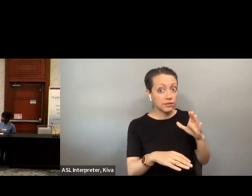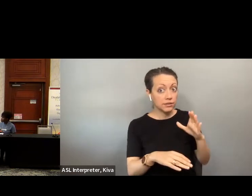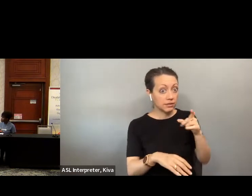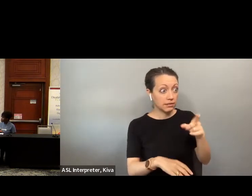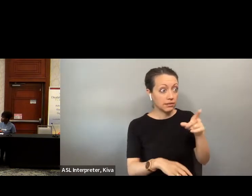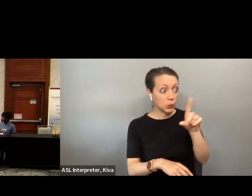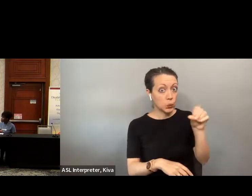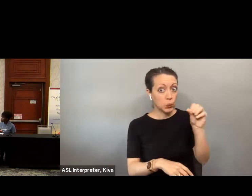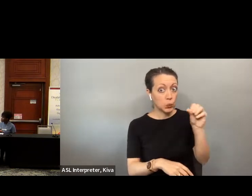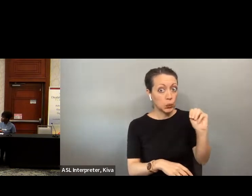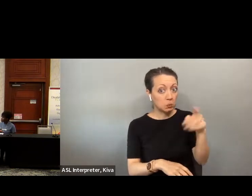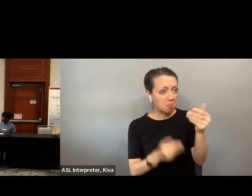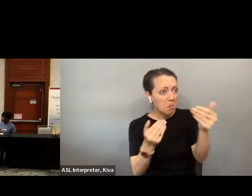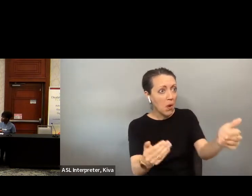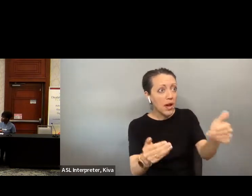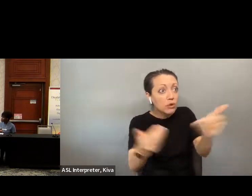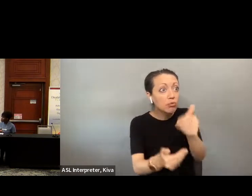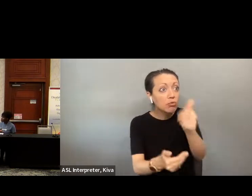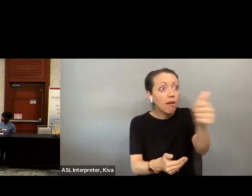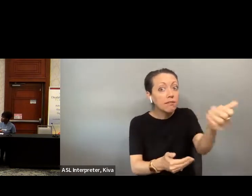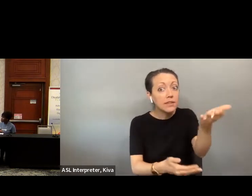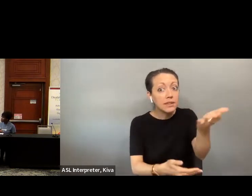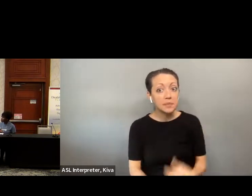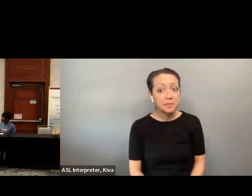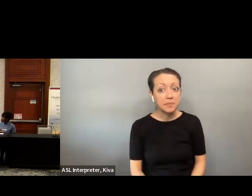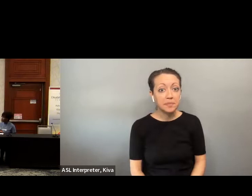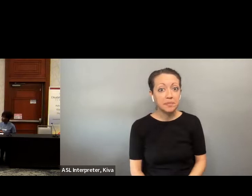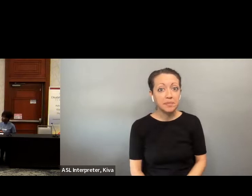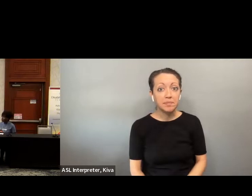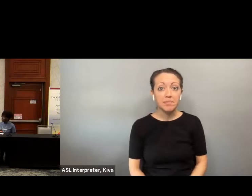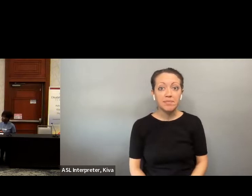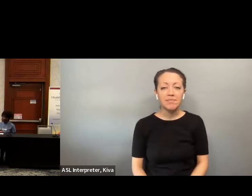So they can introduce themselves as well